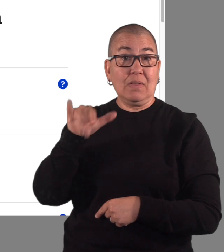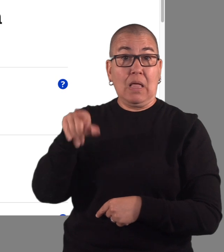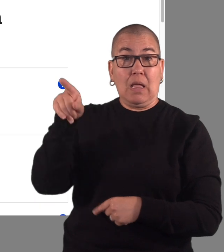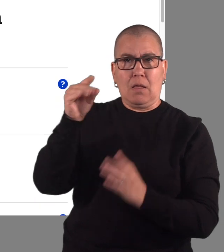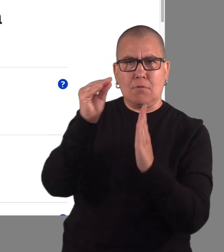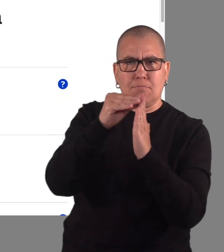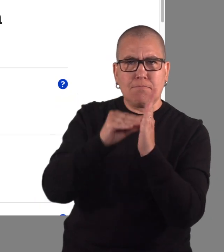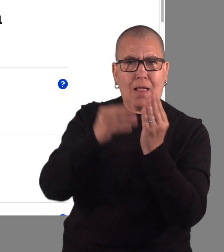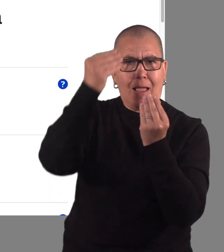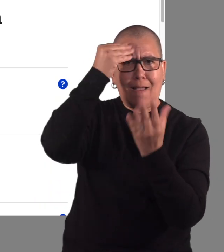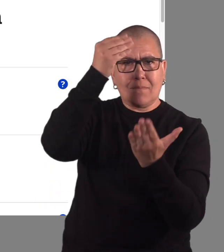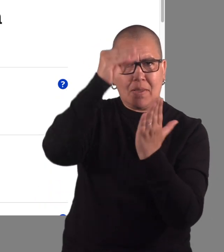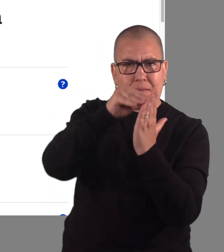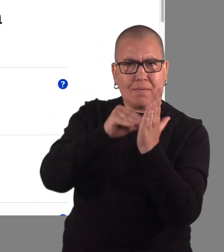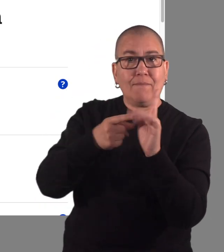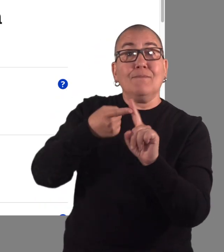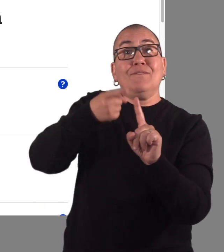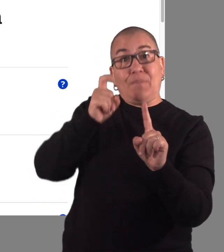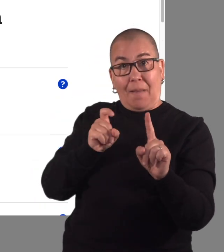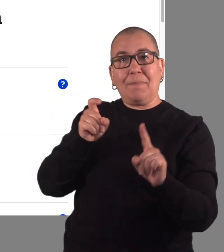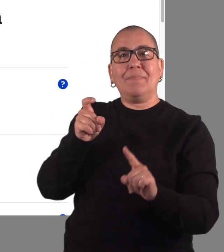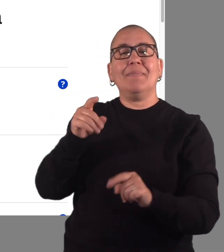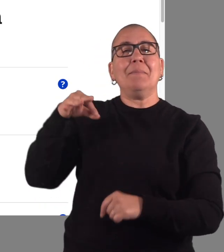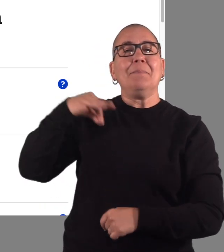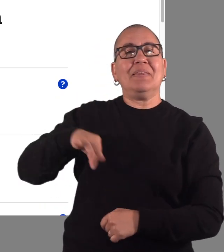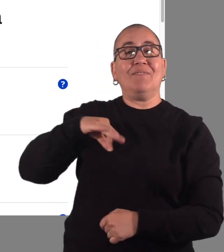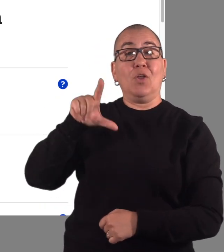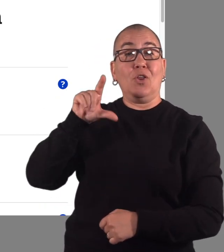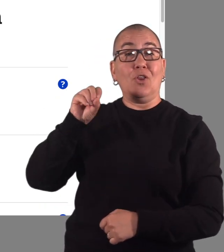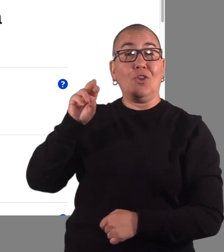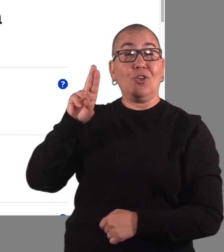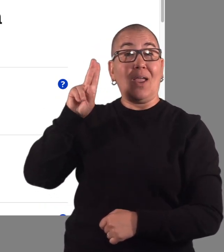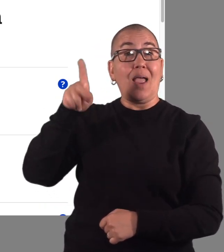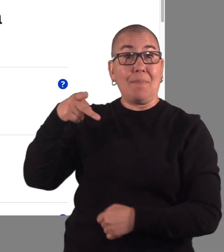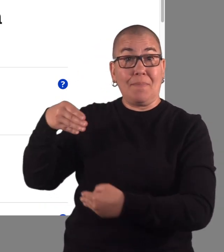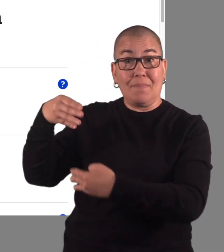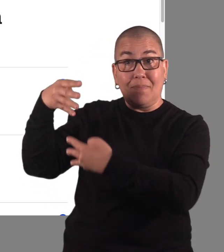and prefills any information from the Get a Benefits Lookup